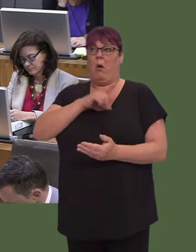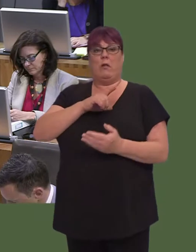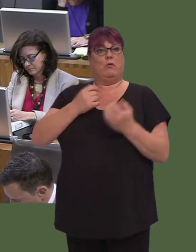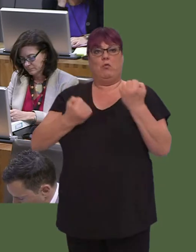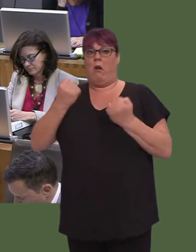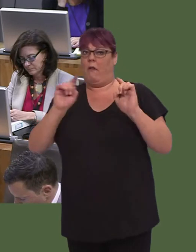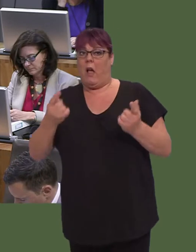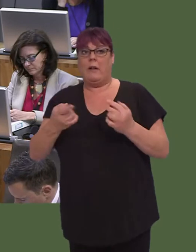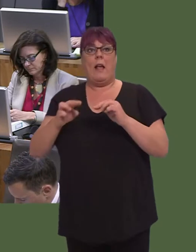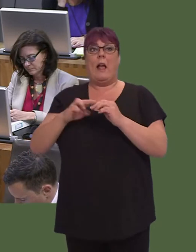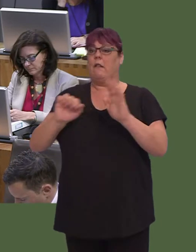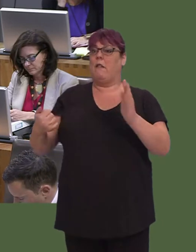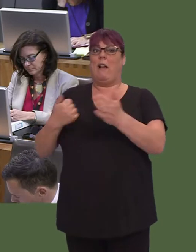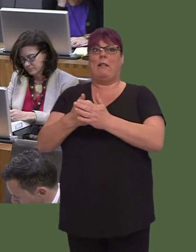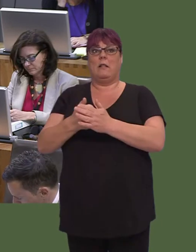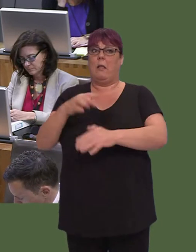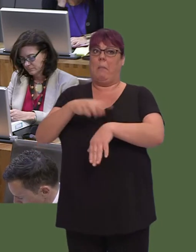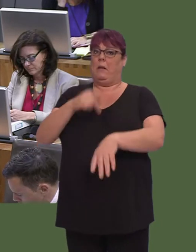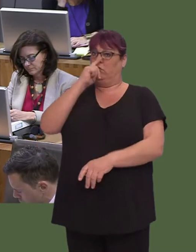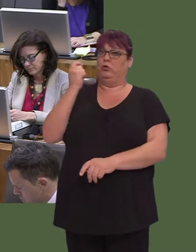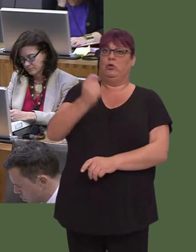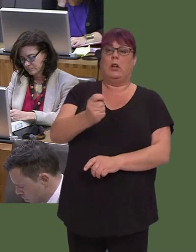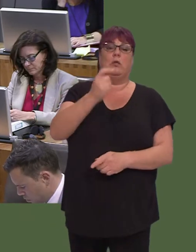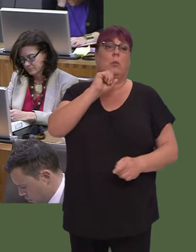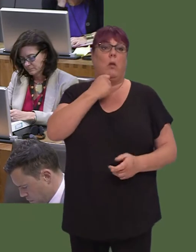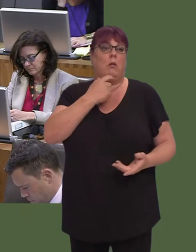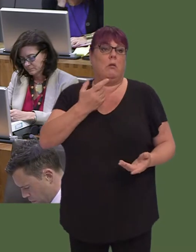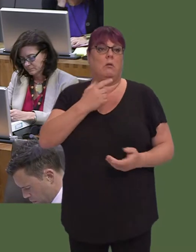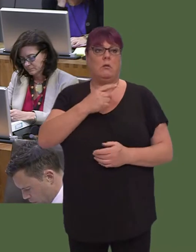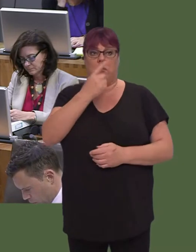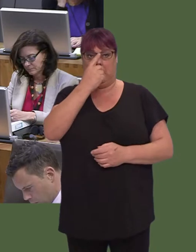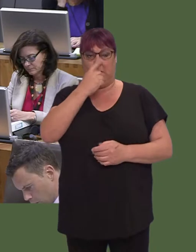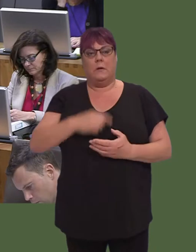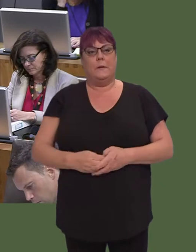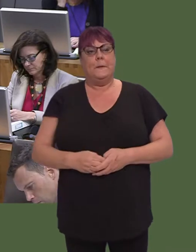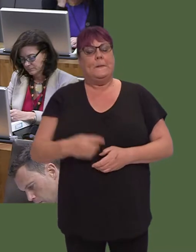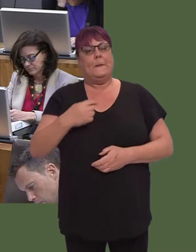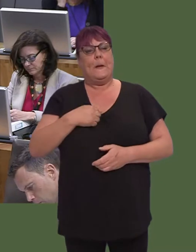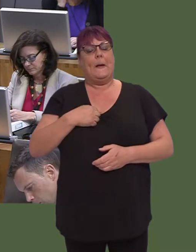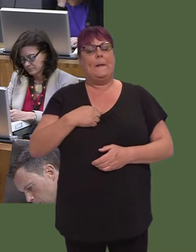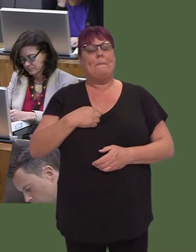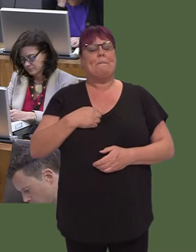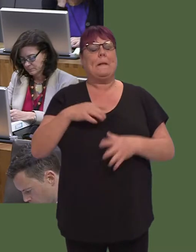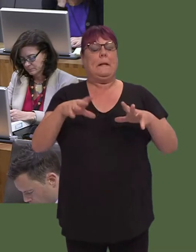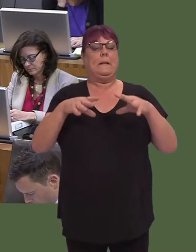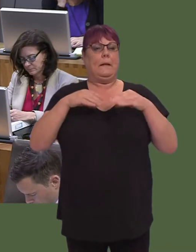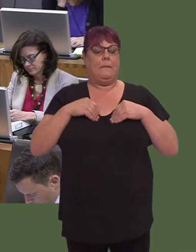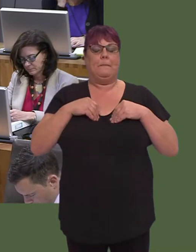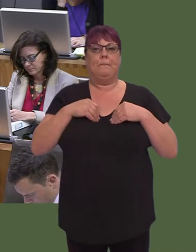they cause an accident in certain circumstances. So, while I understand the need to ensure that people have sufficient eyesight to be